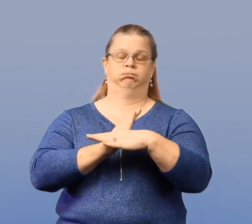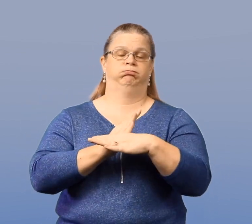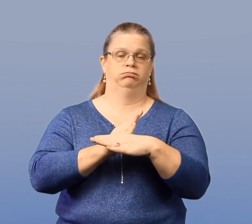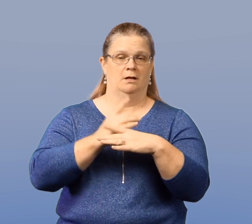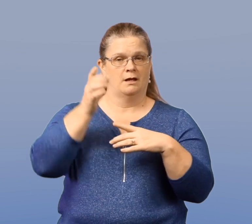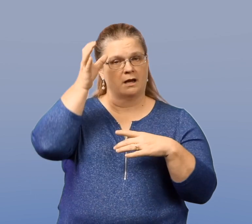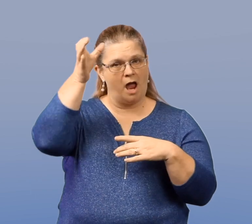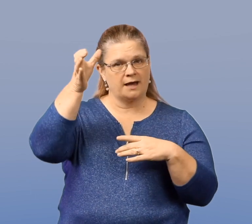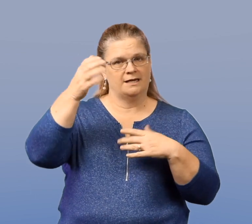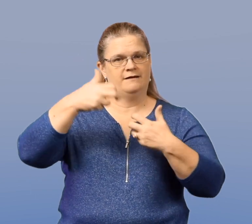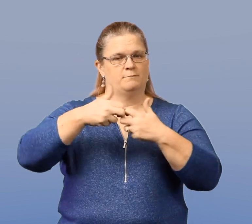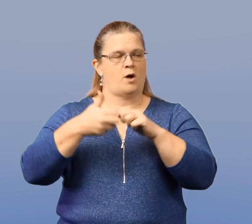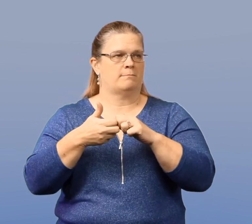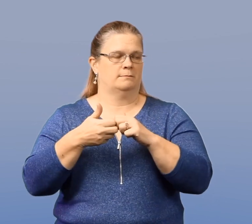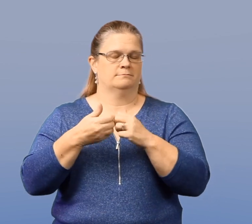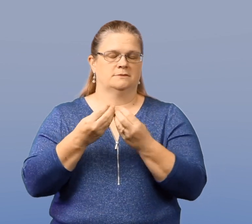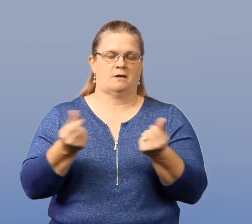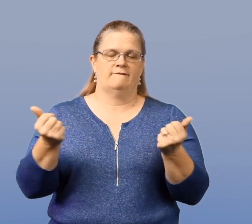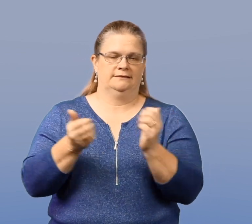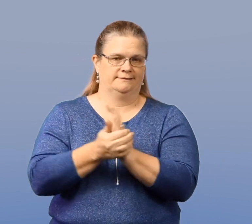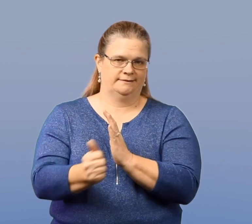with impaired problem-solving skills.